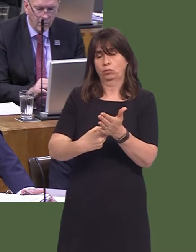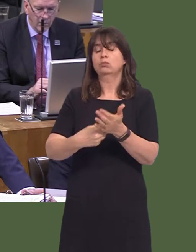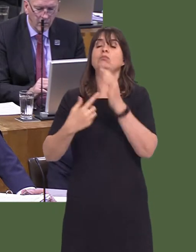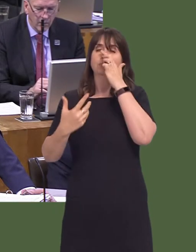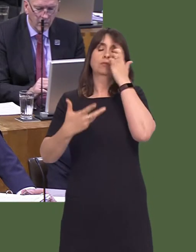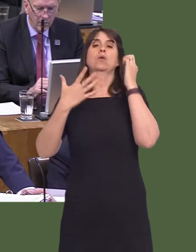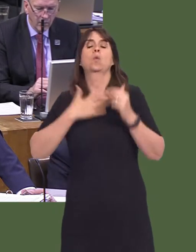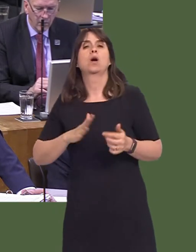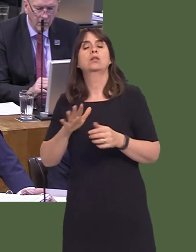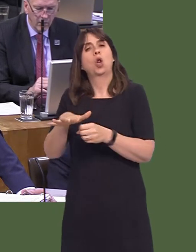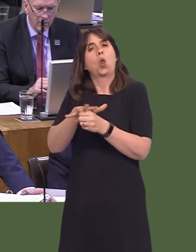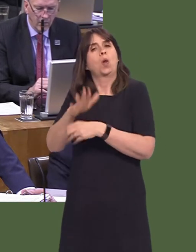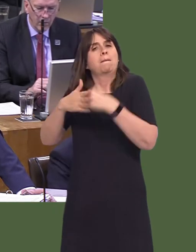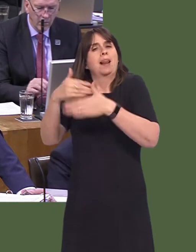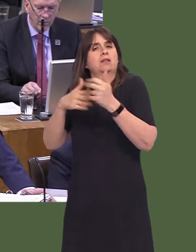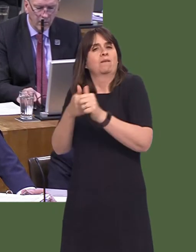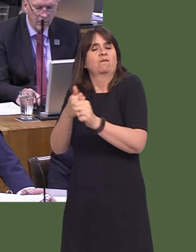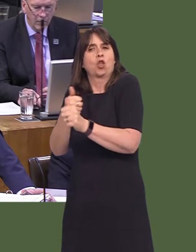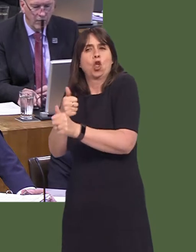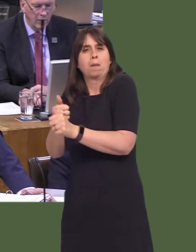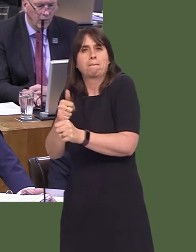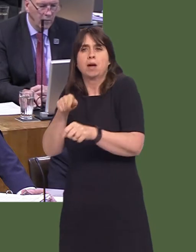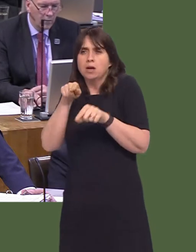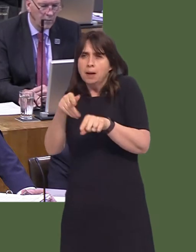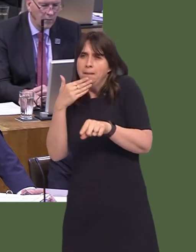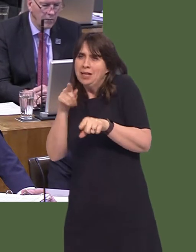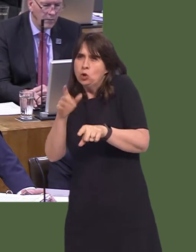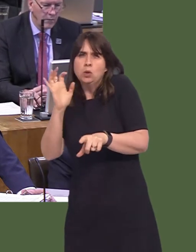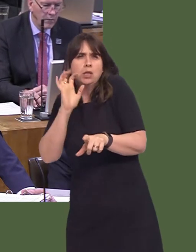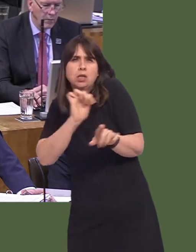want to support local builders to build the homes people need through a new partnership